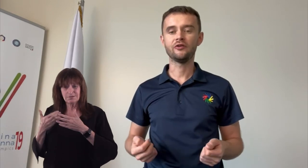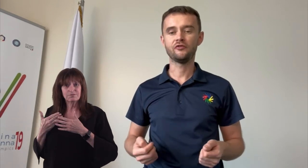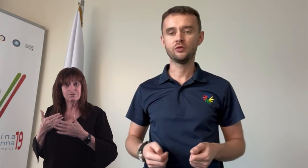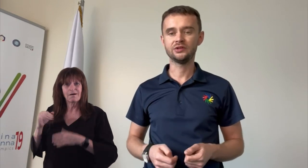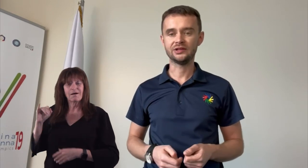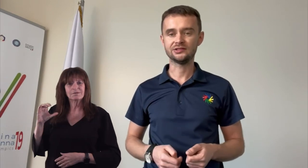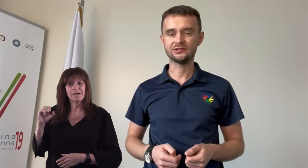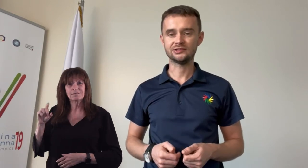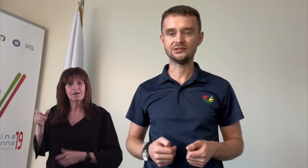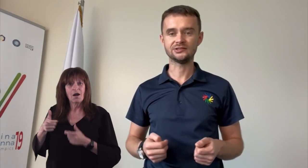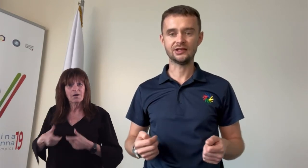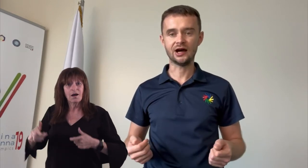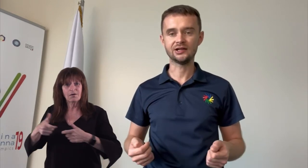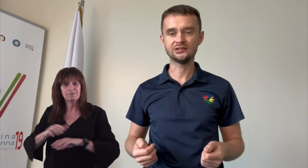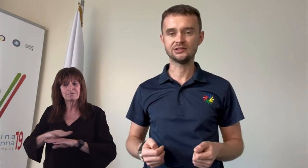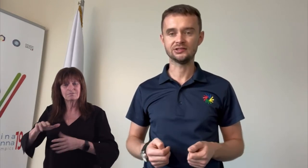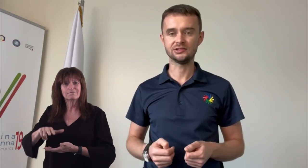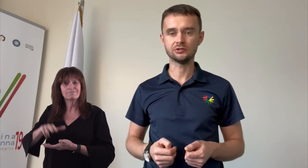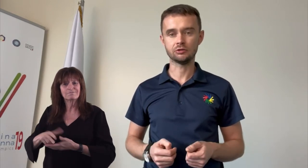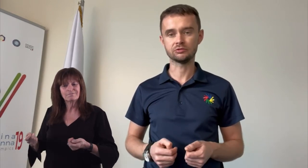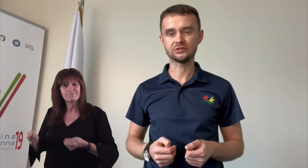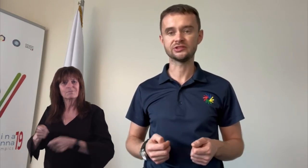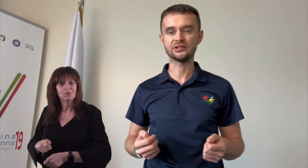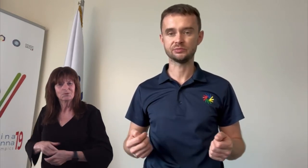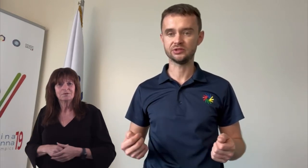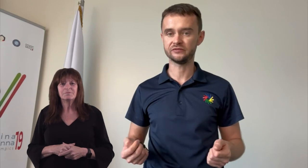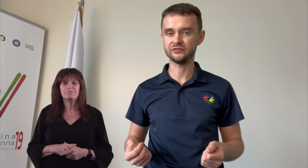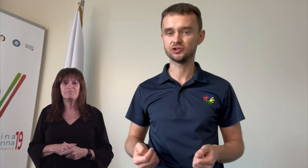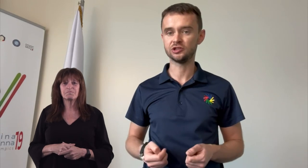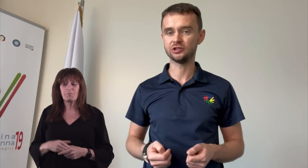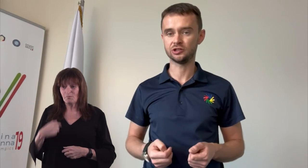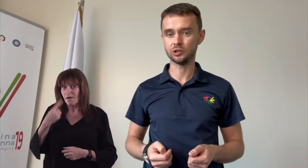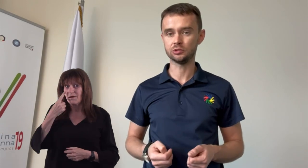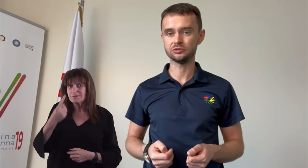I see this opportunity to congratulate Adam Kosa